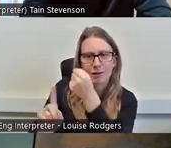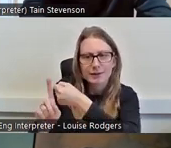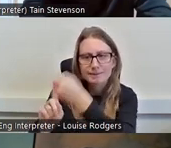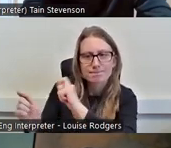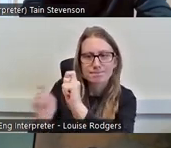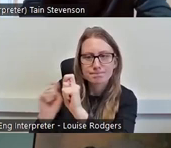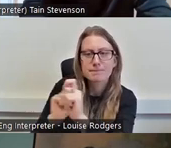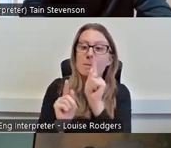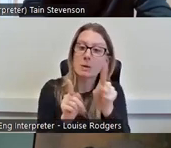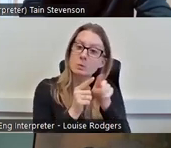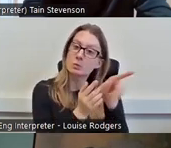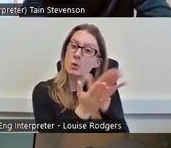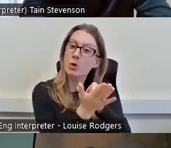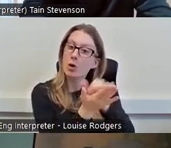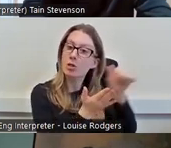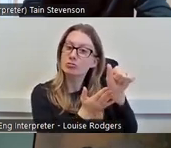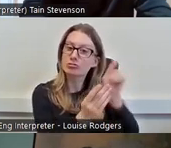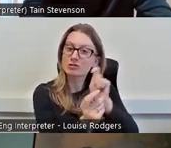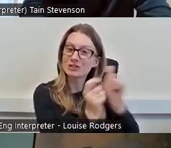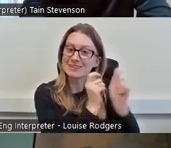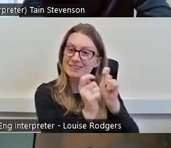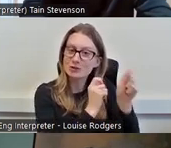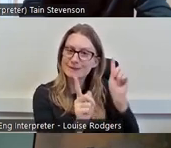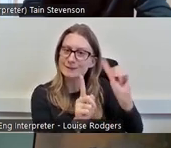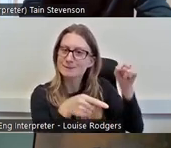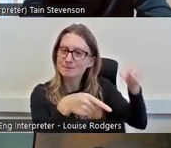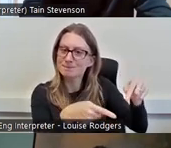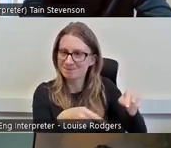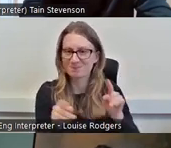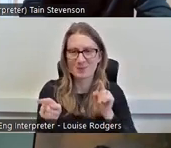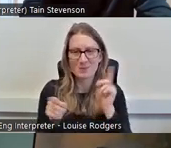cultural changes that need to happen within your organisation? You know, you can change a system